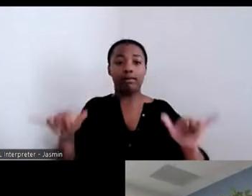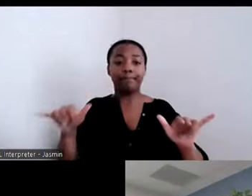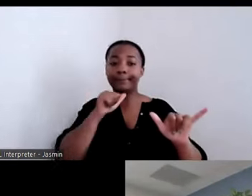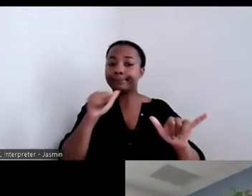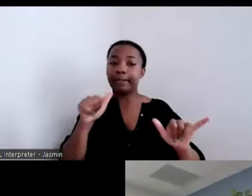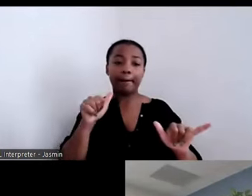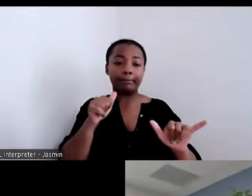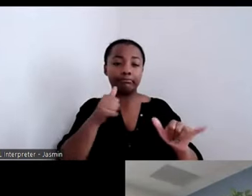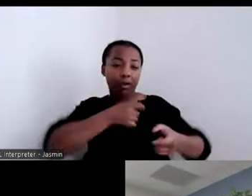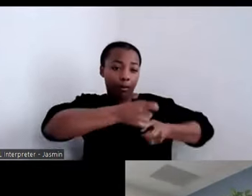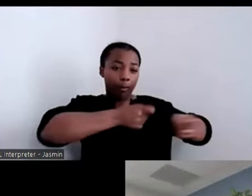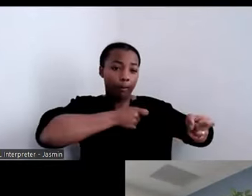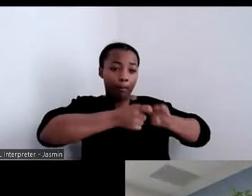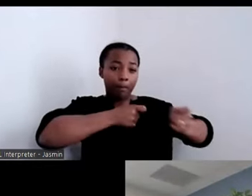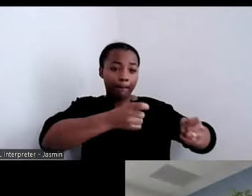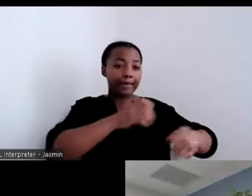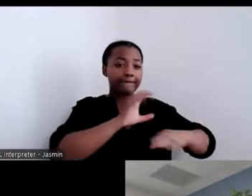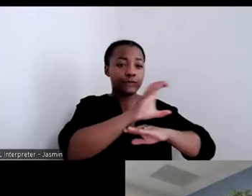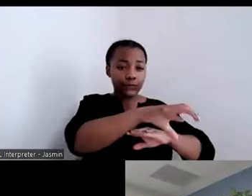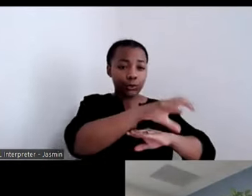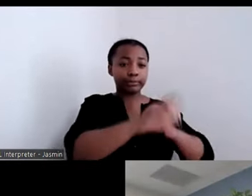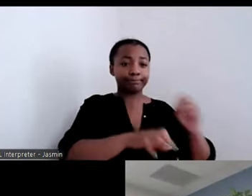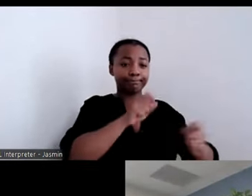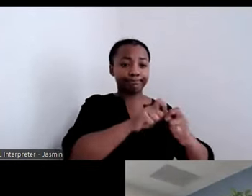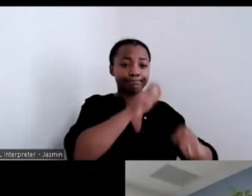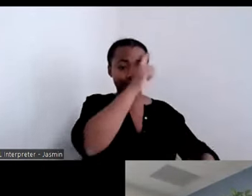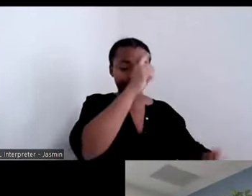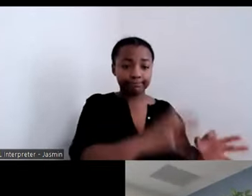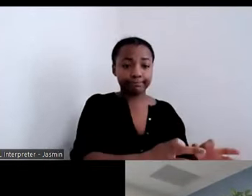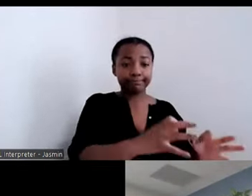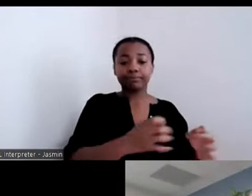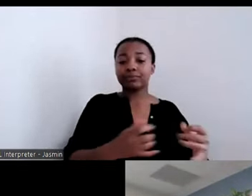different decision upon them. We will never do housing without community